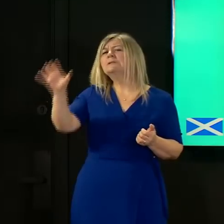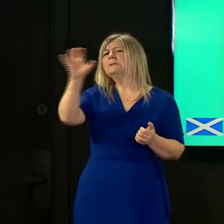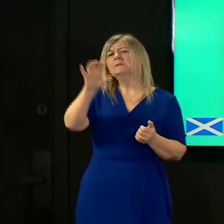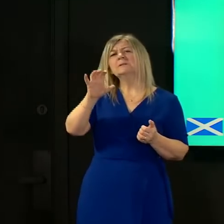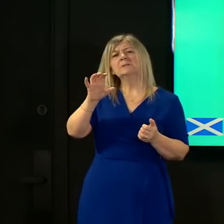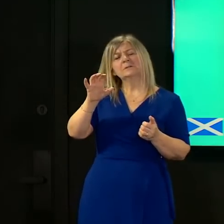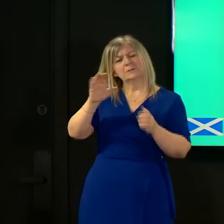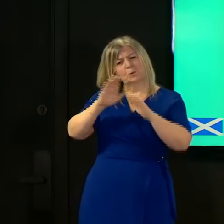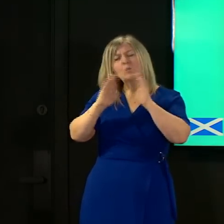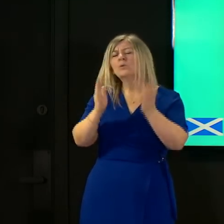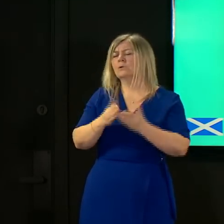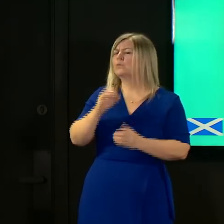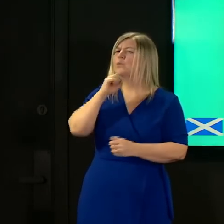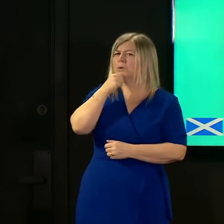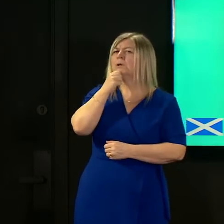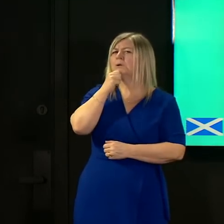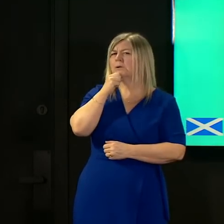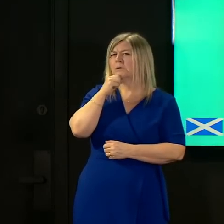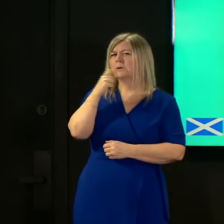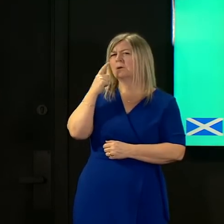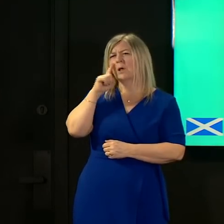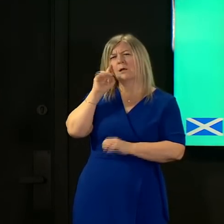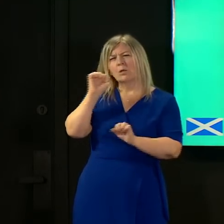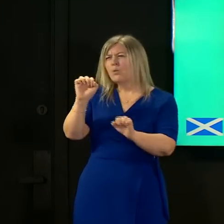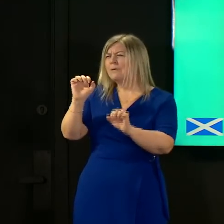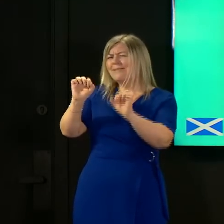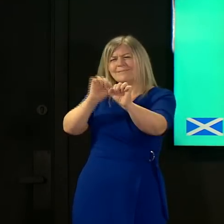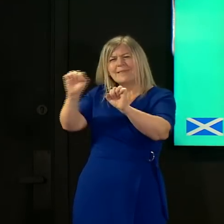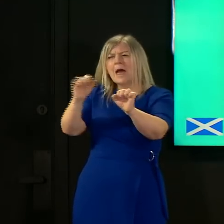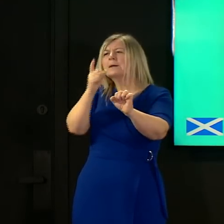to make sure that they've got the capacity within their own countries to be able to take